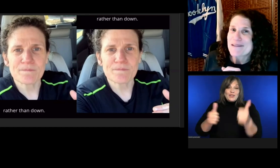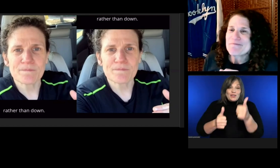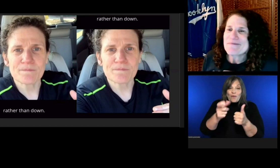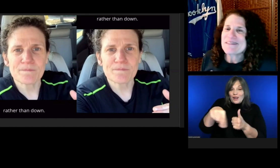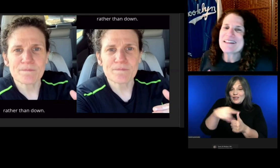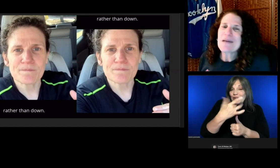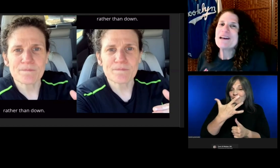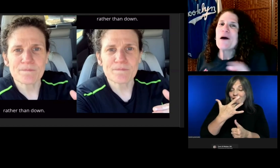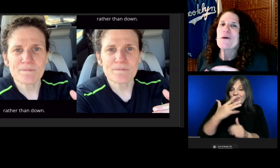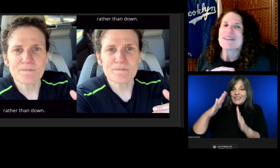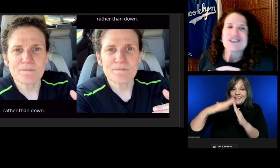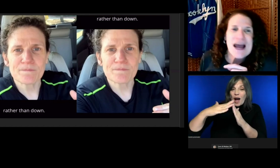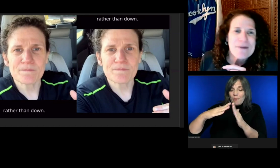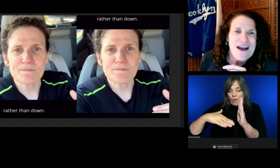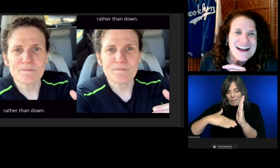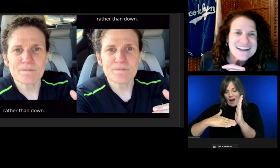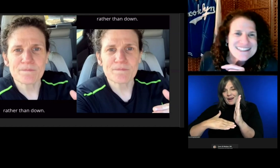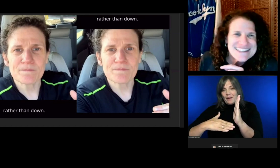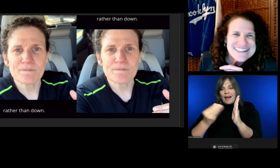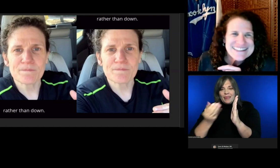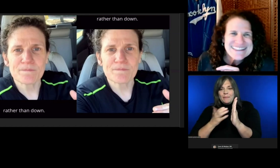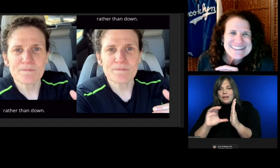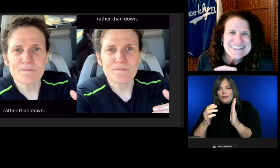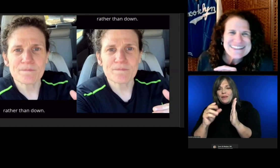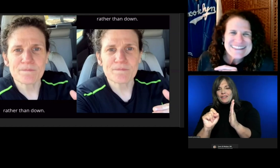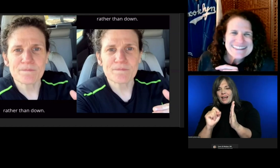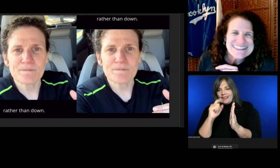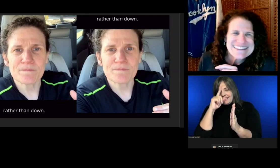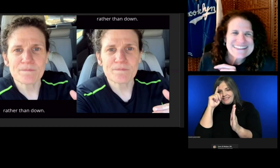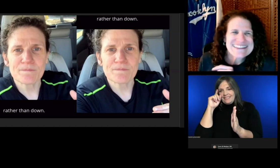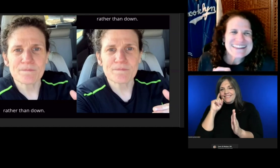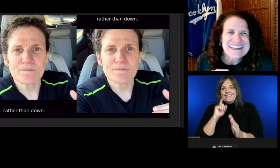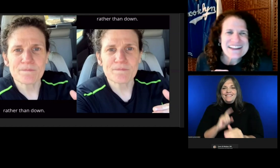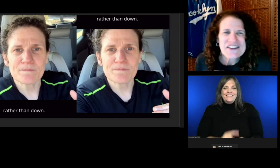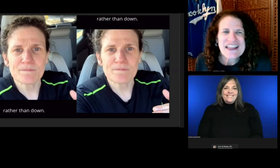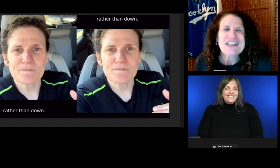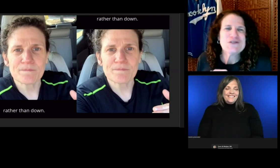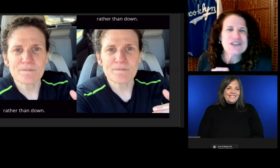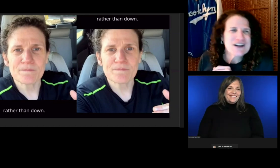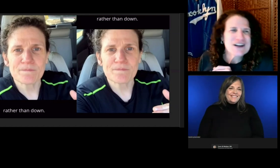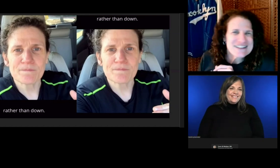Let me know in the chat box.